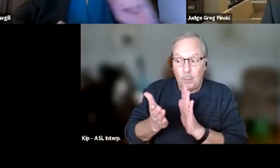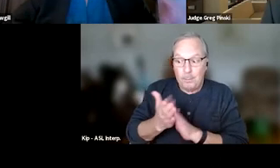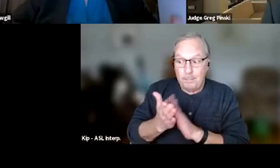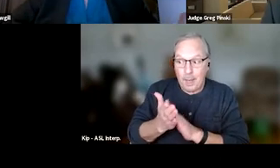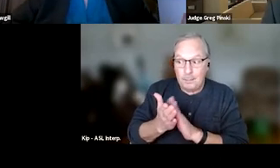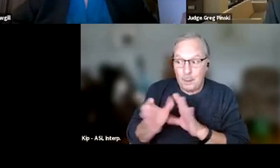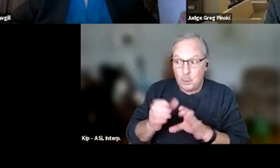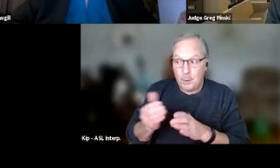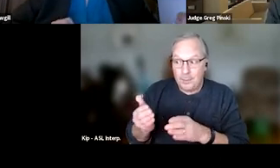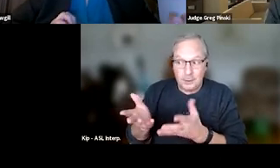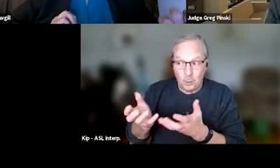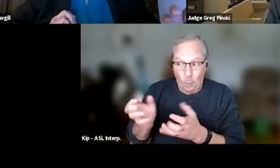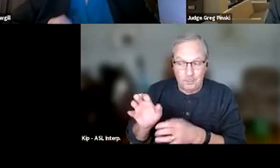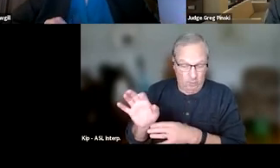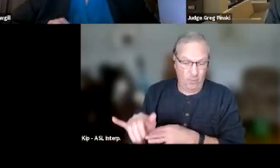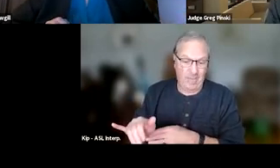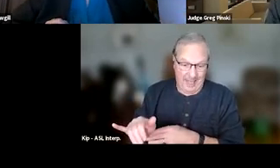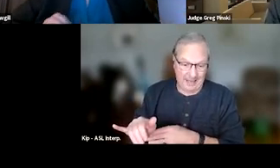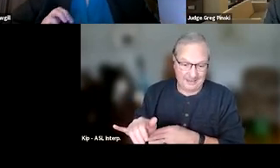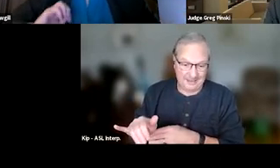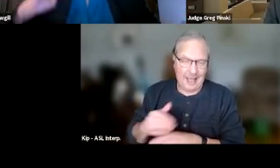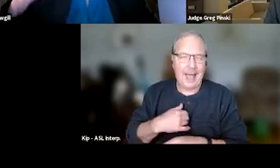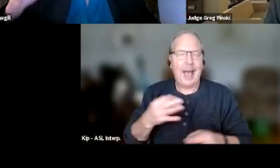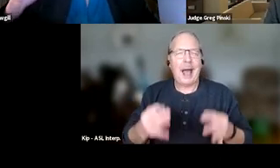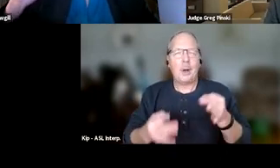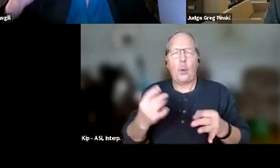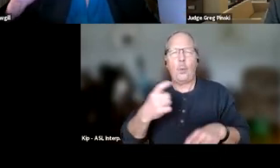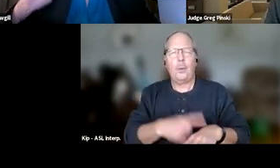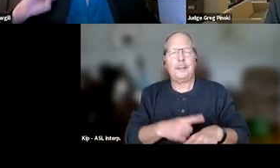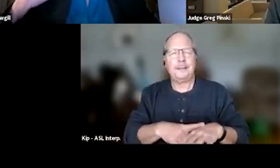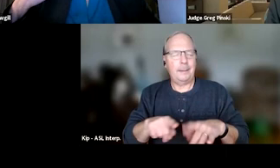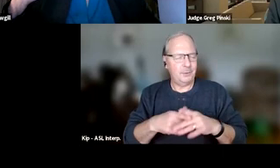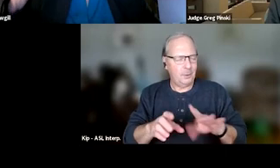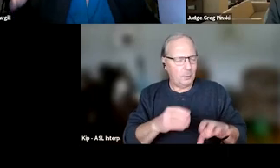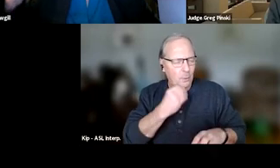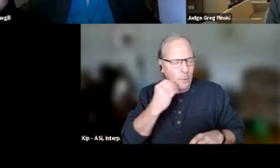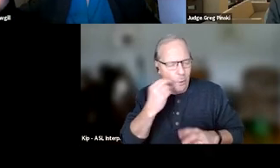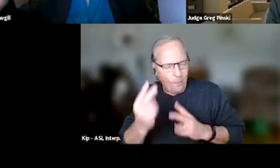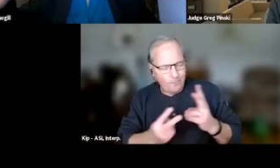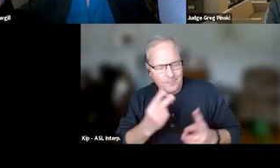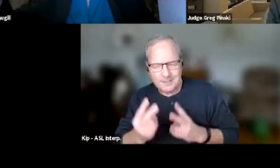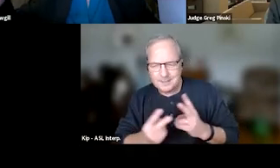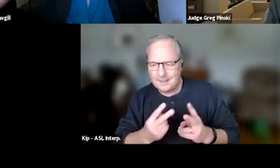that you don't want 'em to do. I had a court one time who started doing home visits they hadn't been, and they had a DUI court person